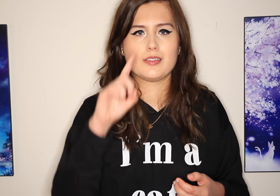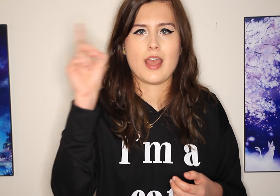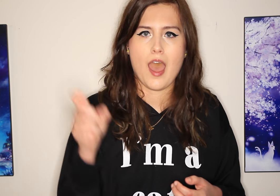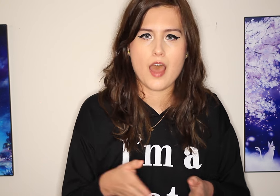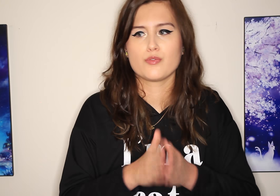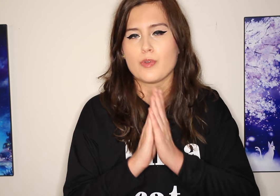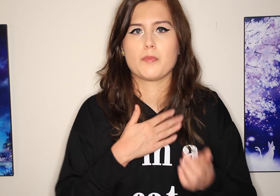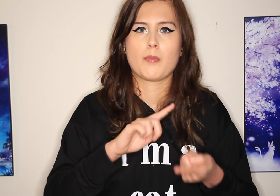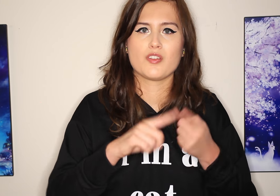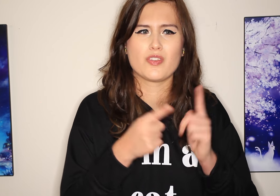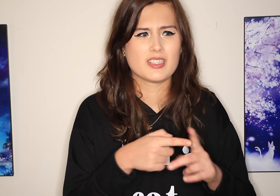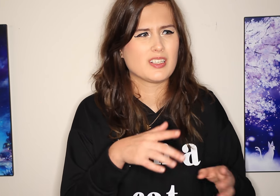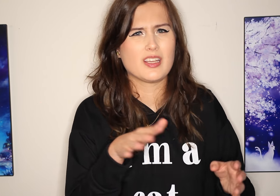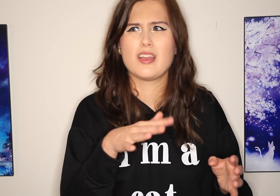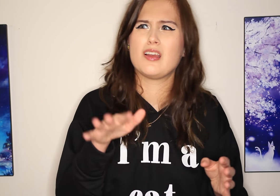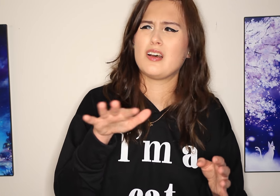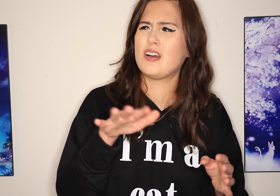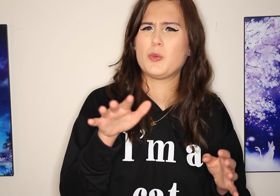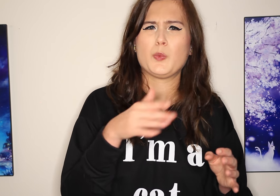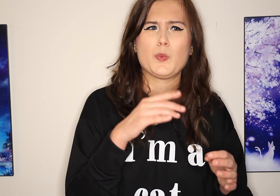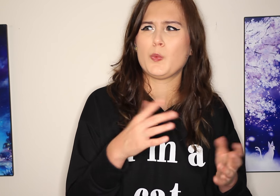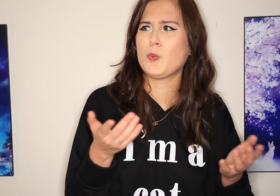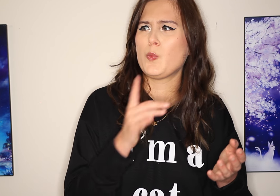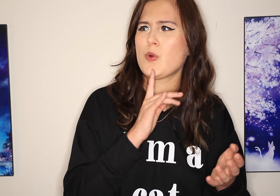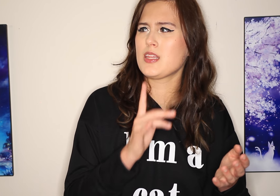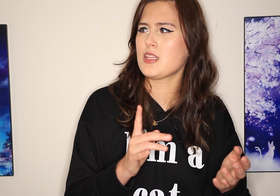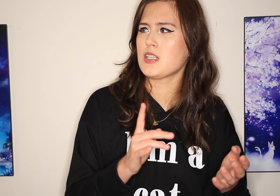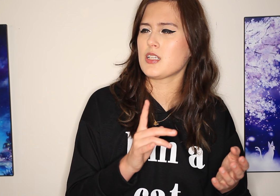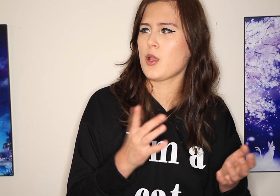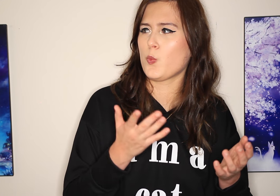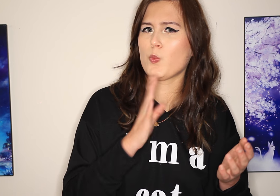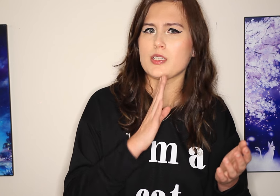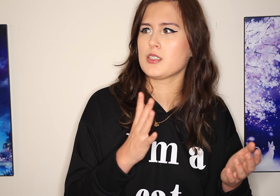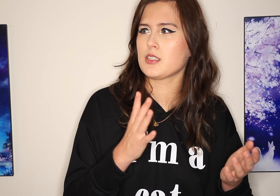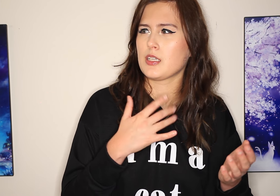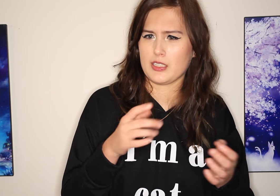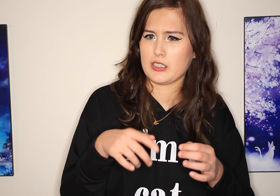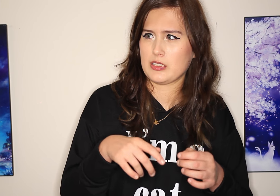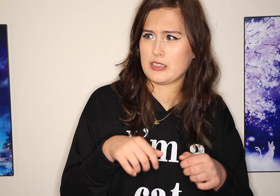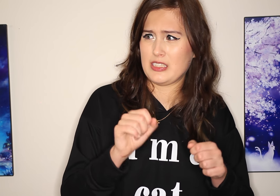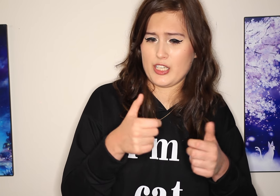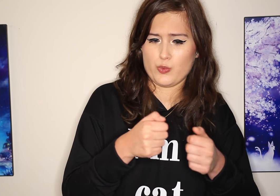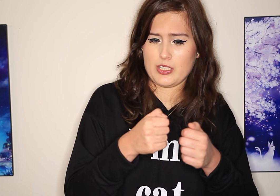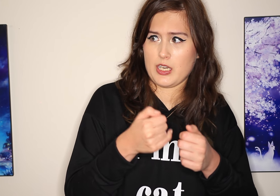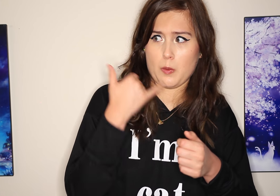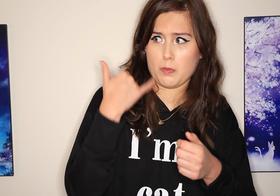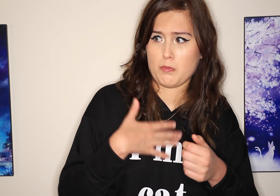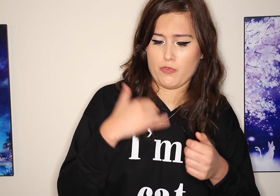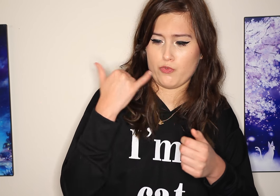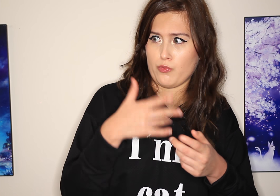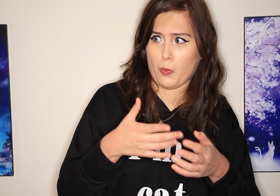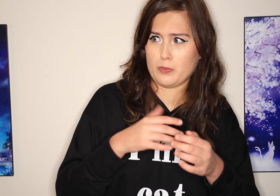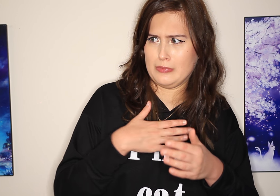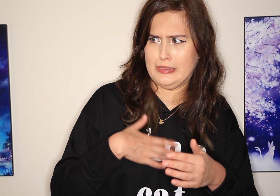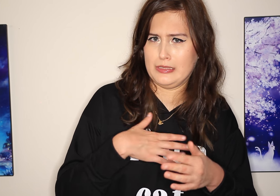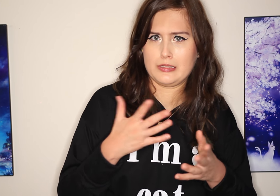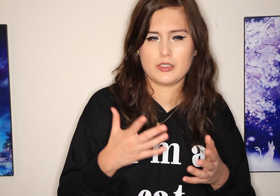I had to ask my friends what people were saying and to type it on my phone.